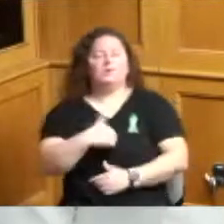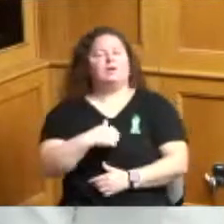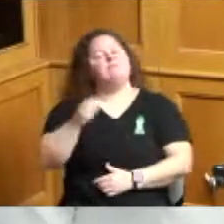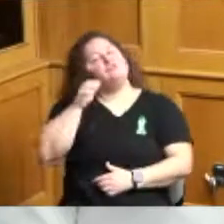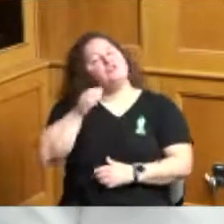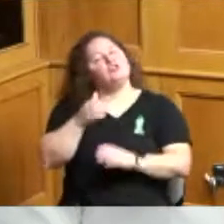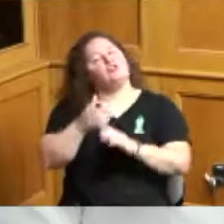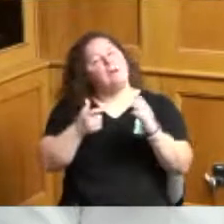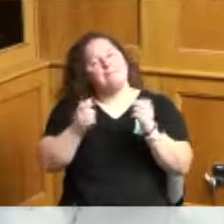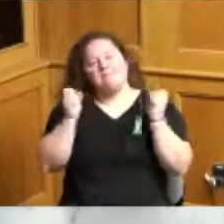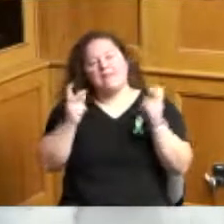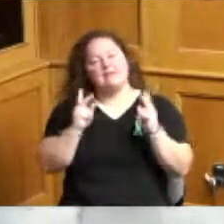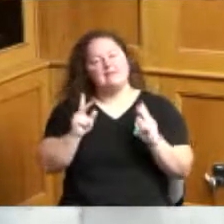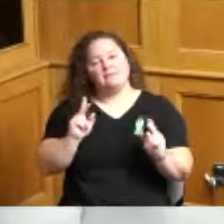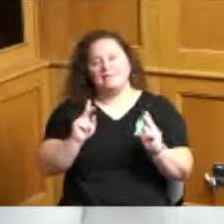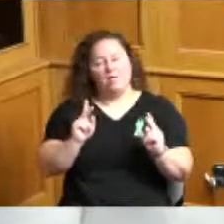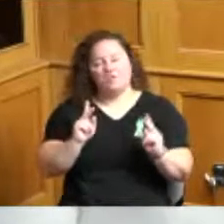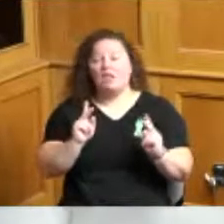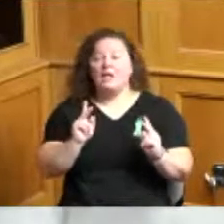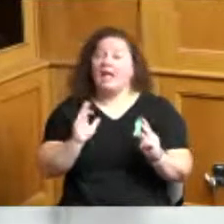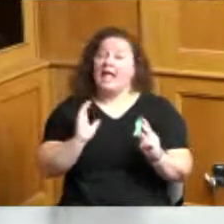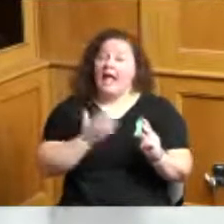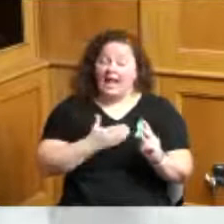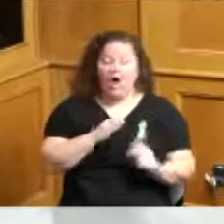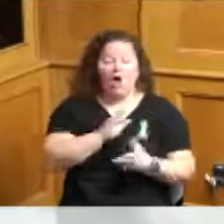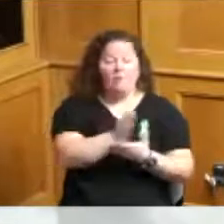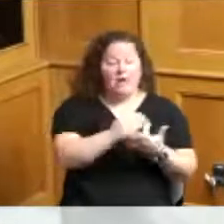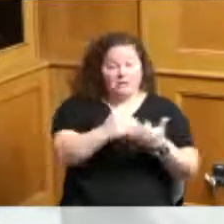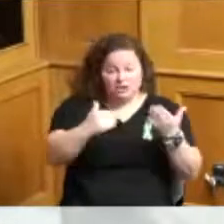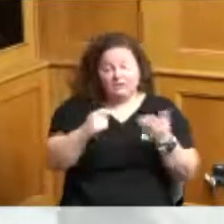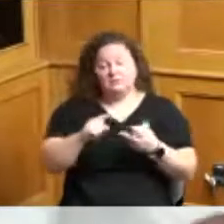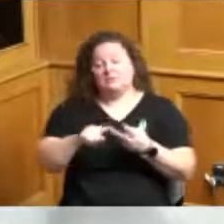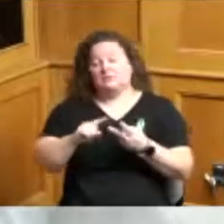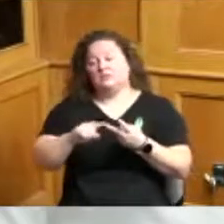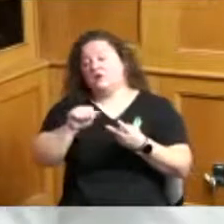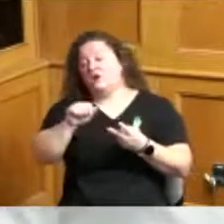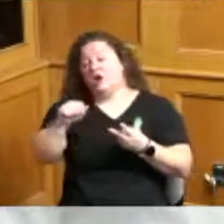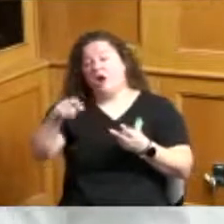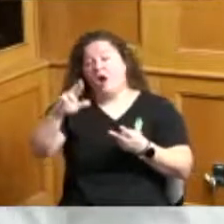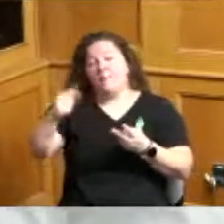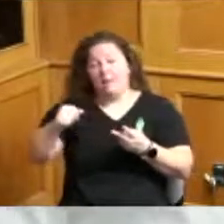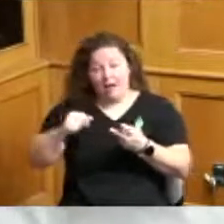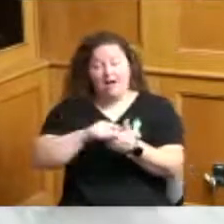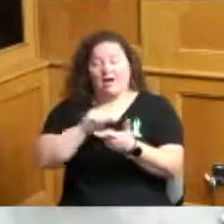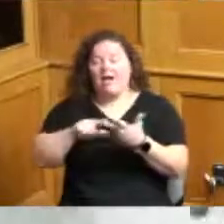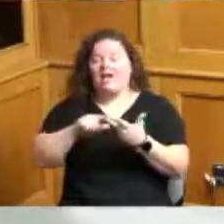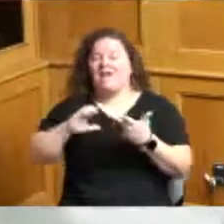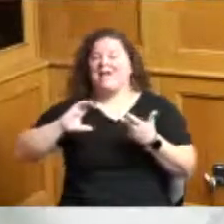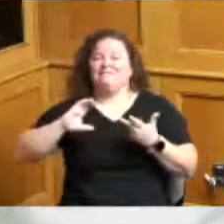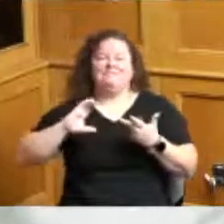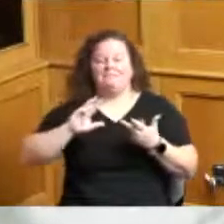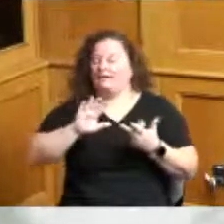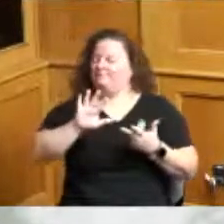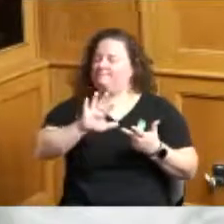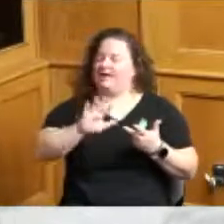hearing the budget hearing the ARPA hearing as well as out at the 513 Relief bus where we've